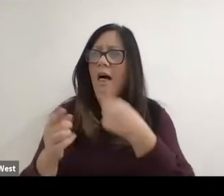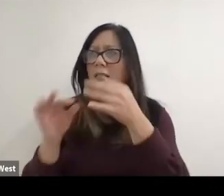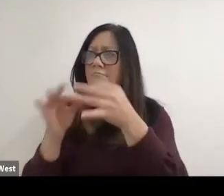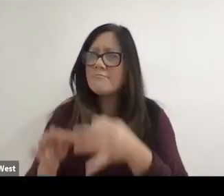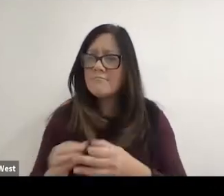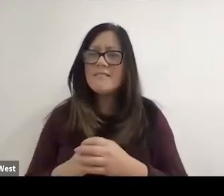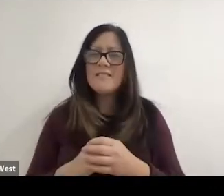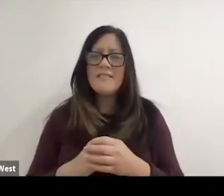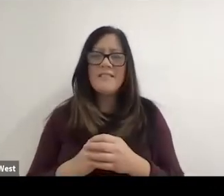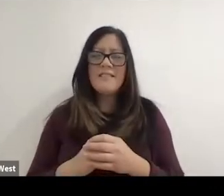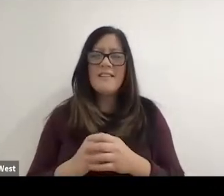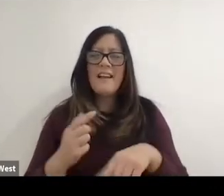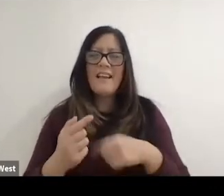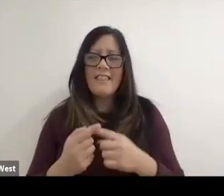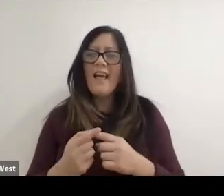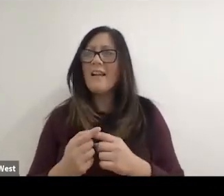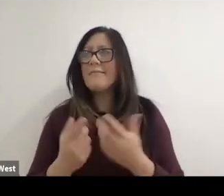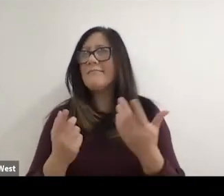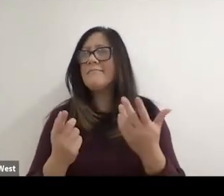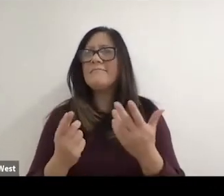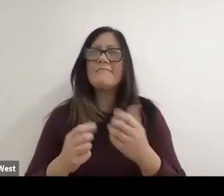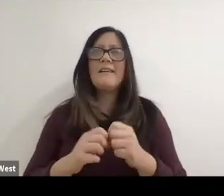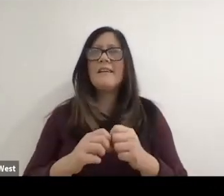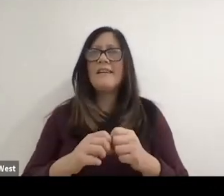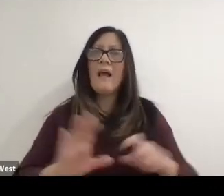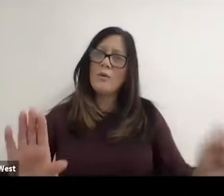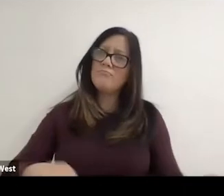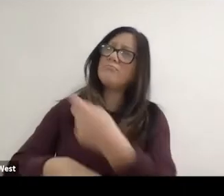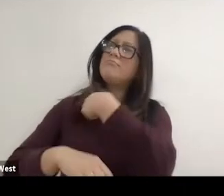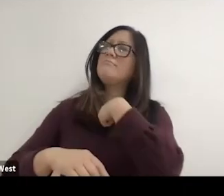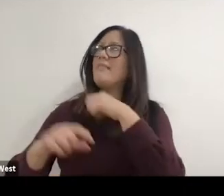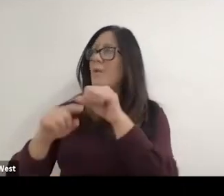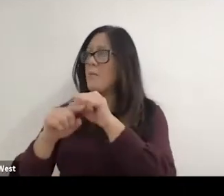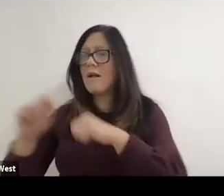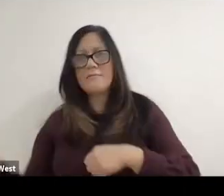out in the courts there at Stoke Mandeville, and we'd hit, you know, I'd feed him balls and stuff.